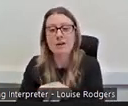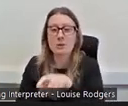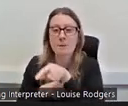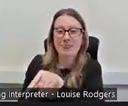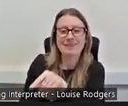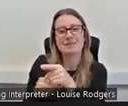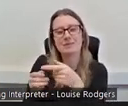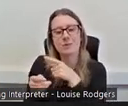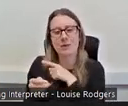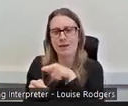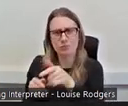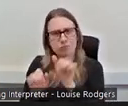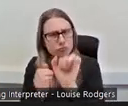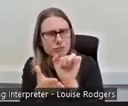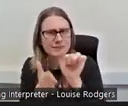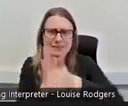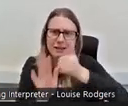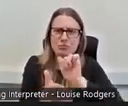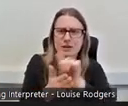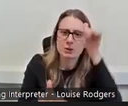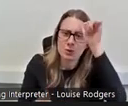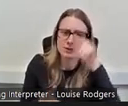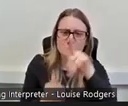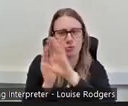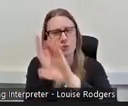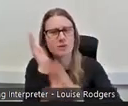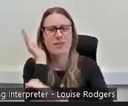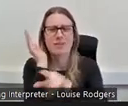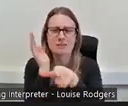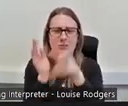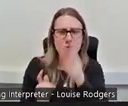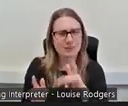you know, as a working class person with your lived experience you can make a difference here.